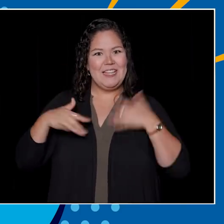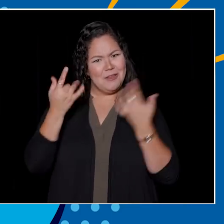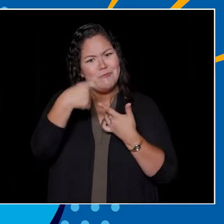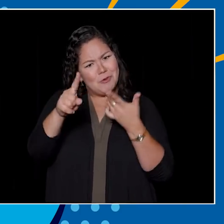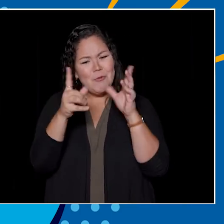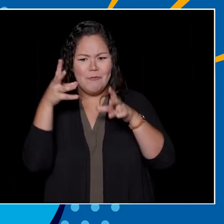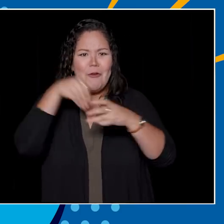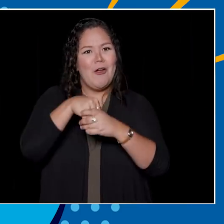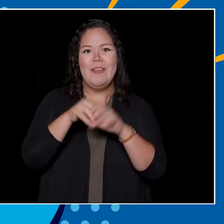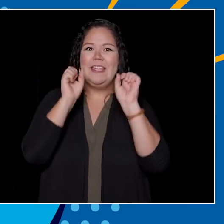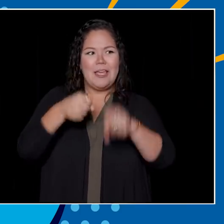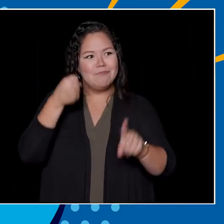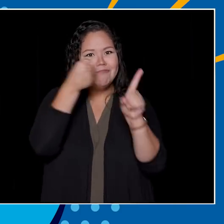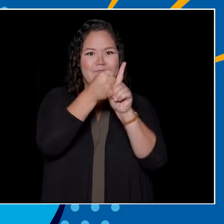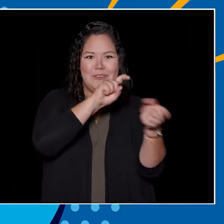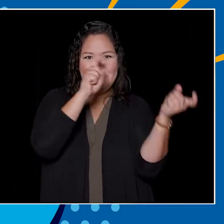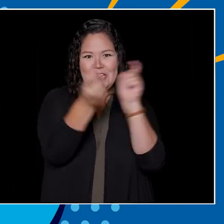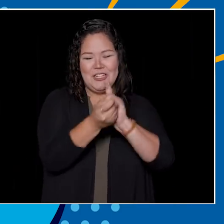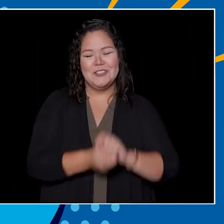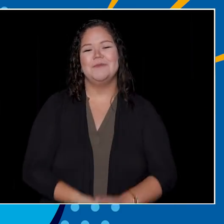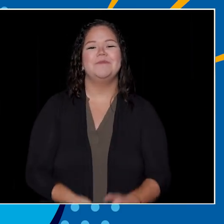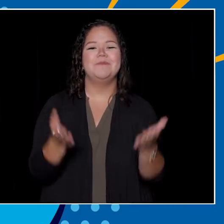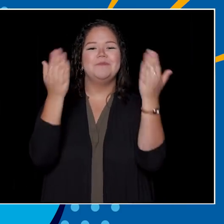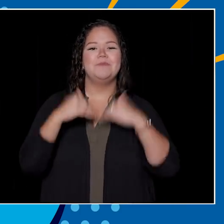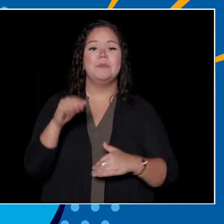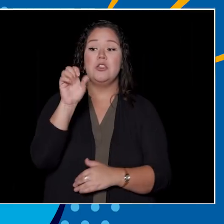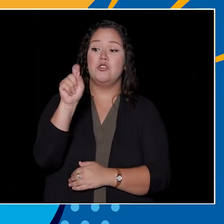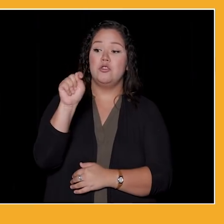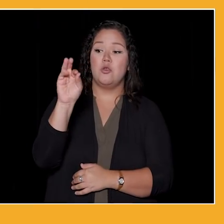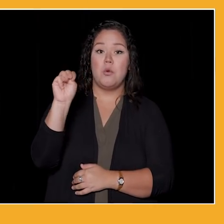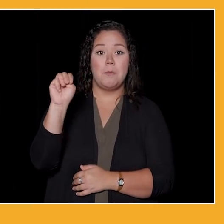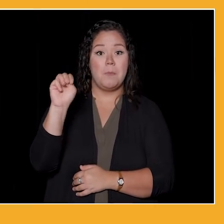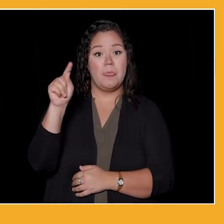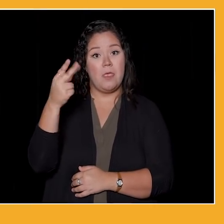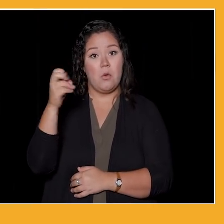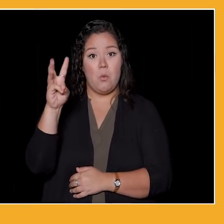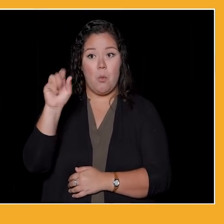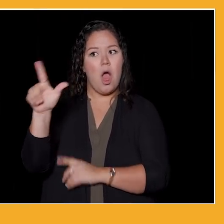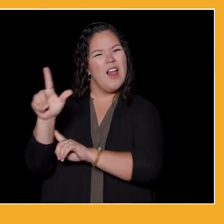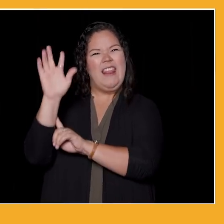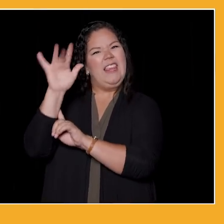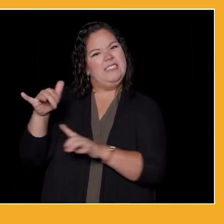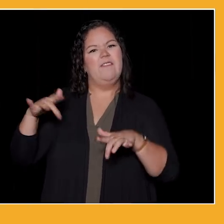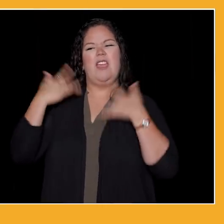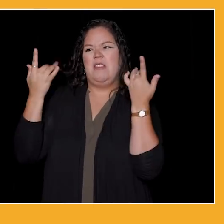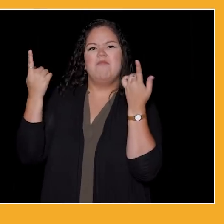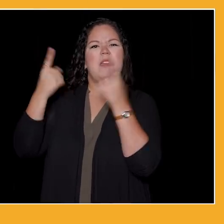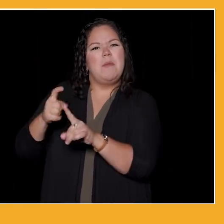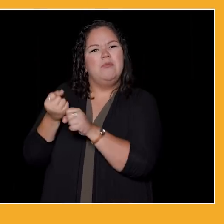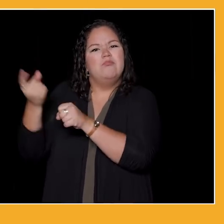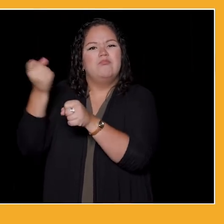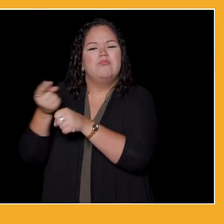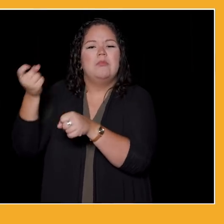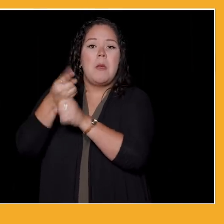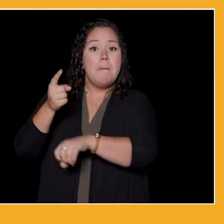that takes place every March, but how tall is the wall? Is it A, eight feet, B, 10 feet, C, 12 feet